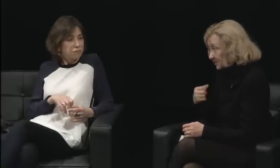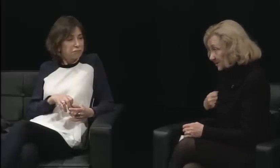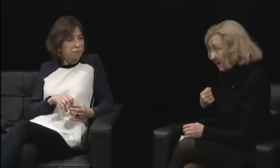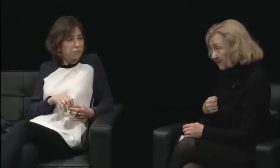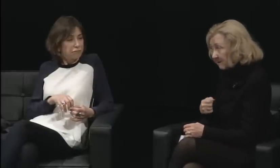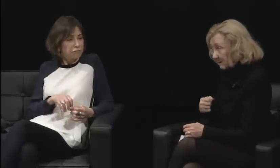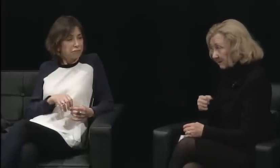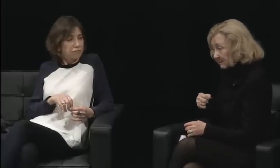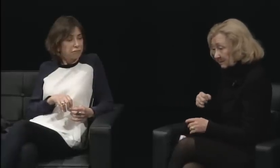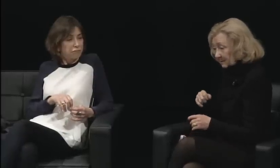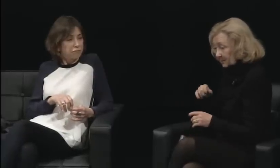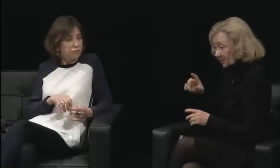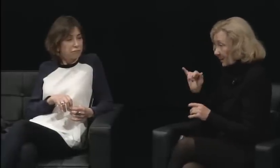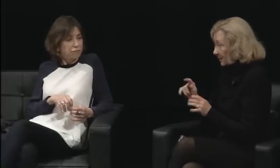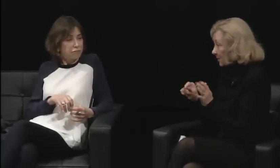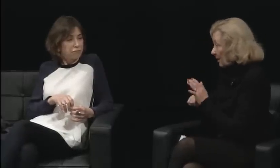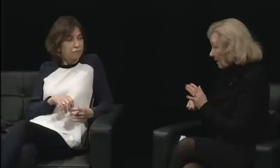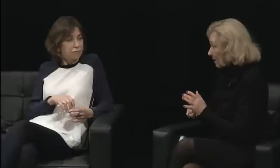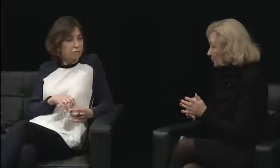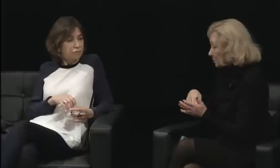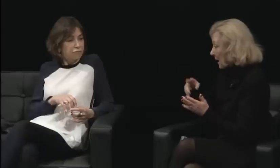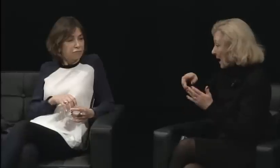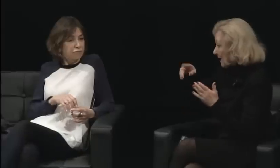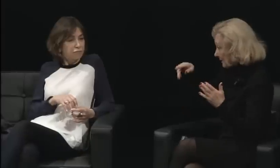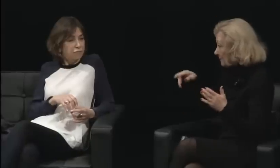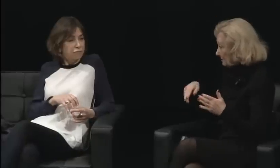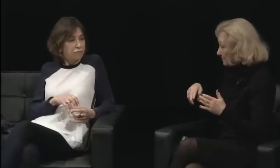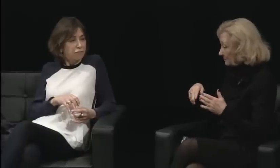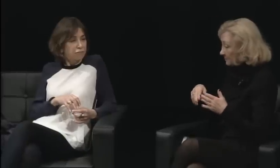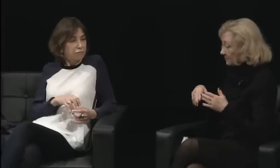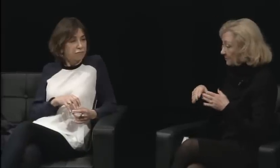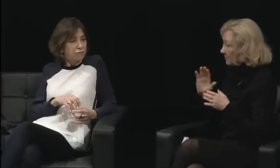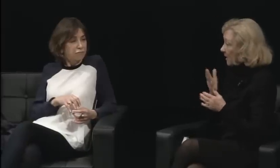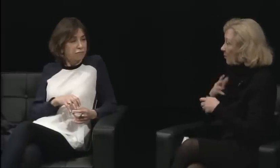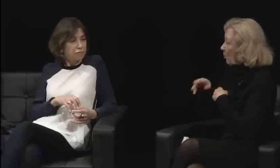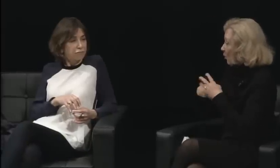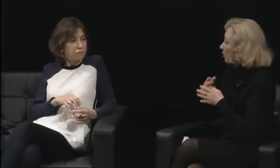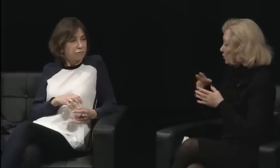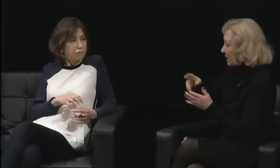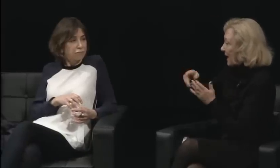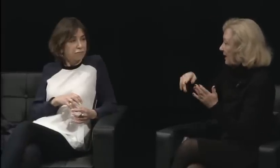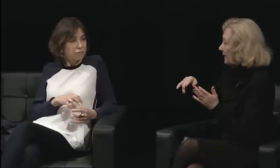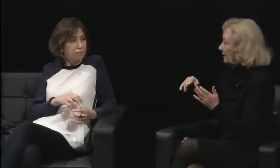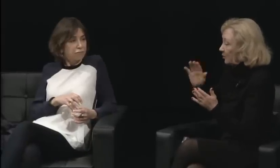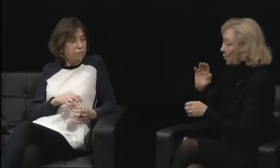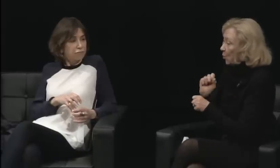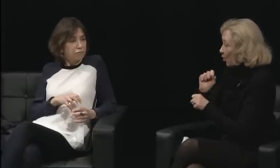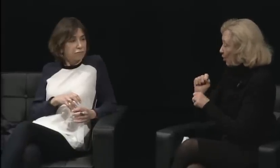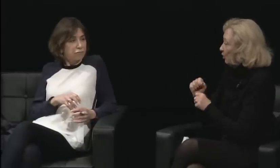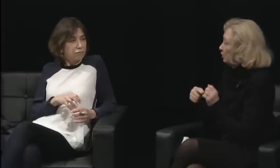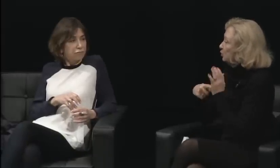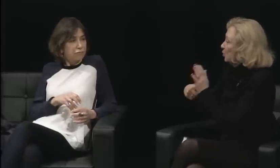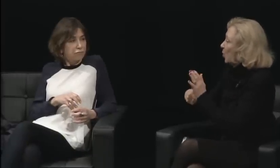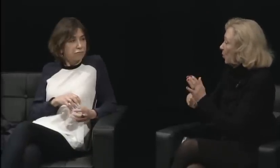Yeah, one white, deaf woman in an administrative role. Women just weren't involved much